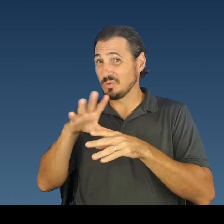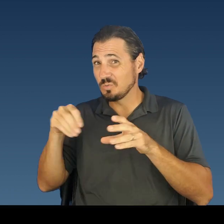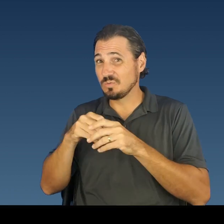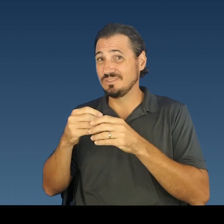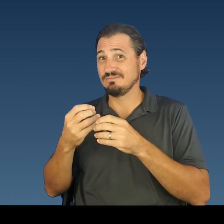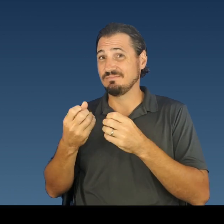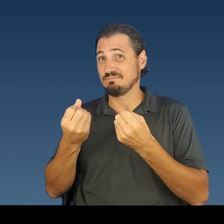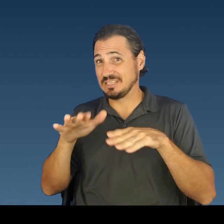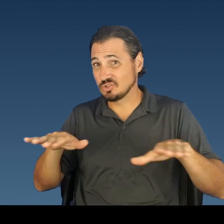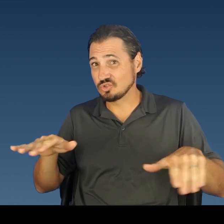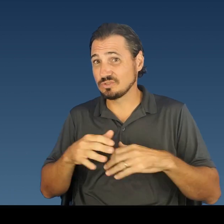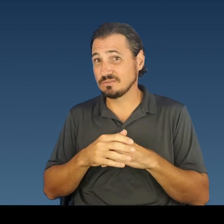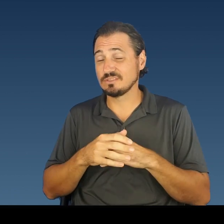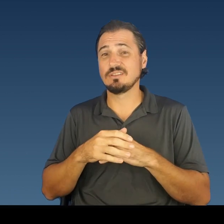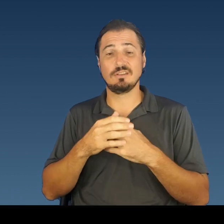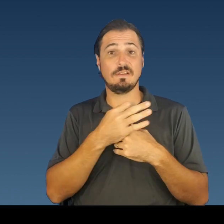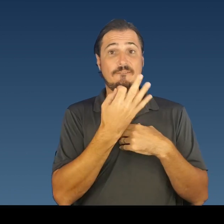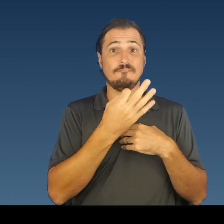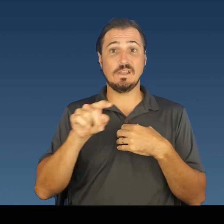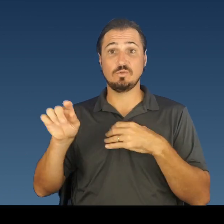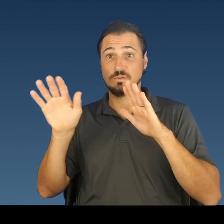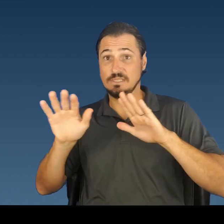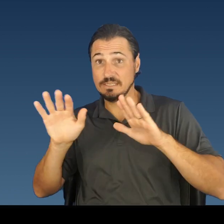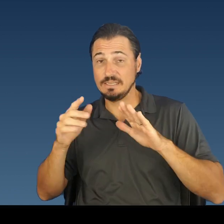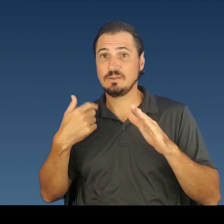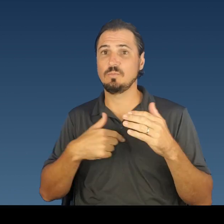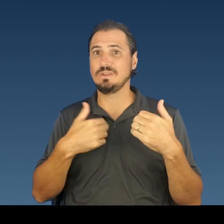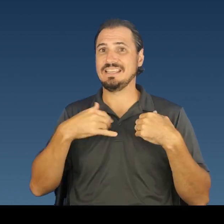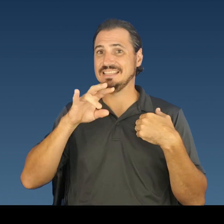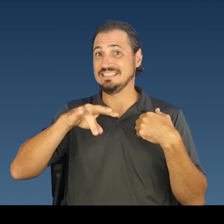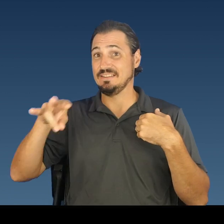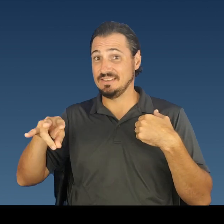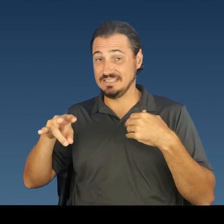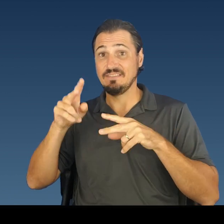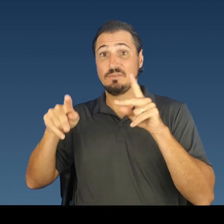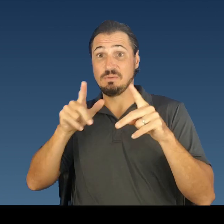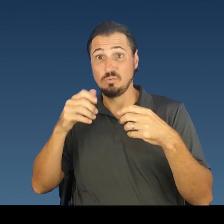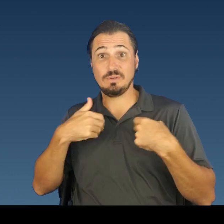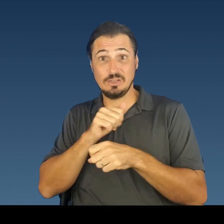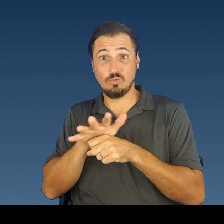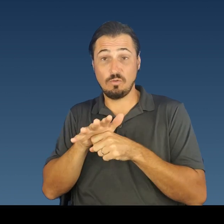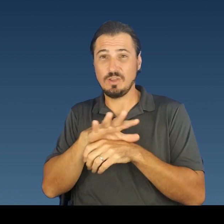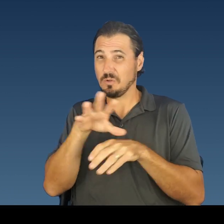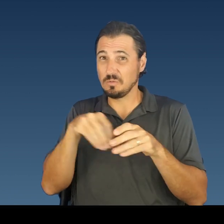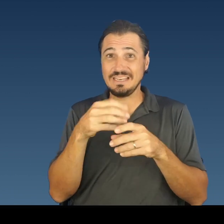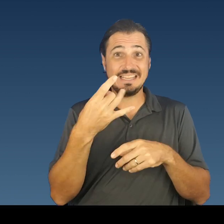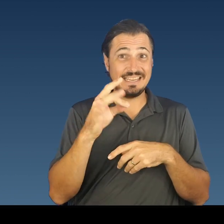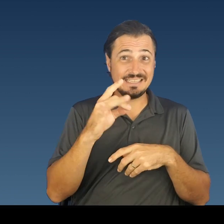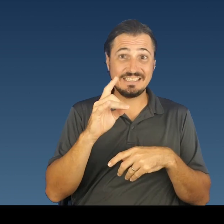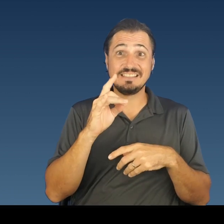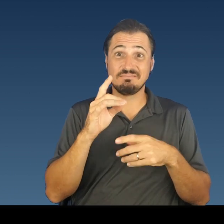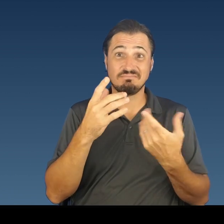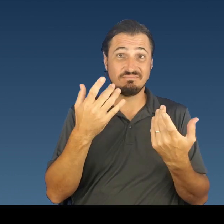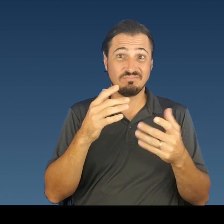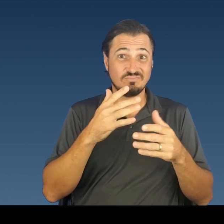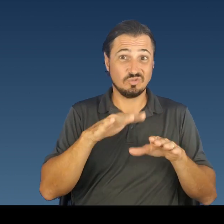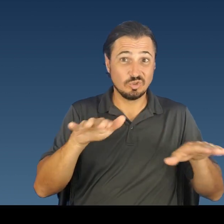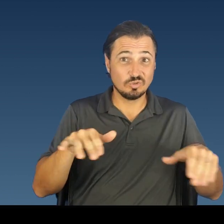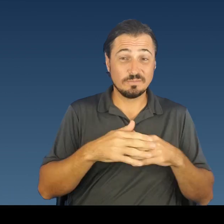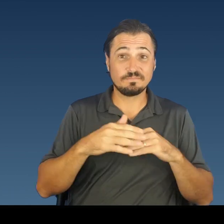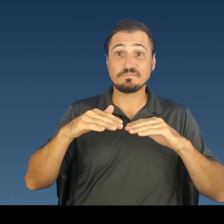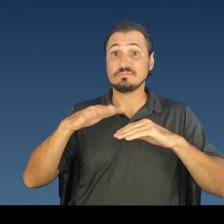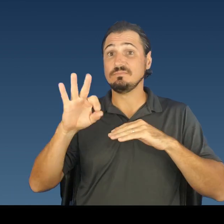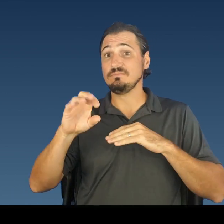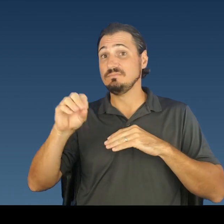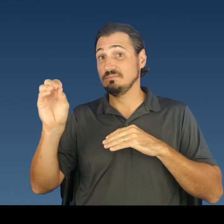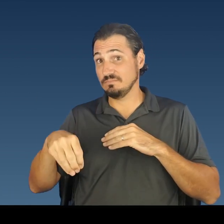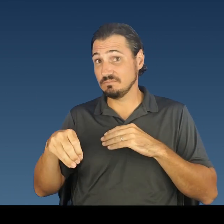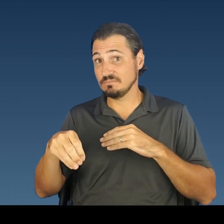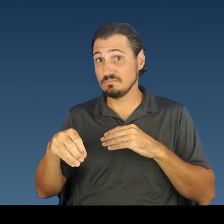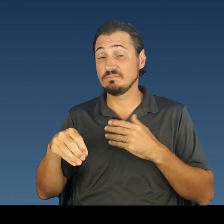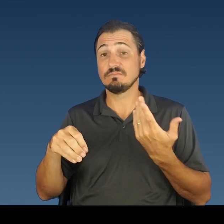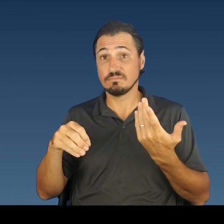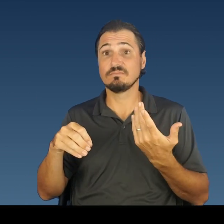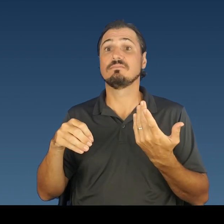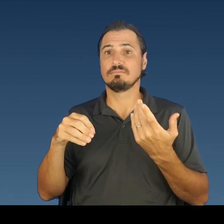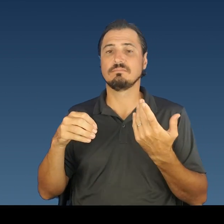From Friday through Sunday, we reported 77 cases, including 18 infections in children. More than 90 percent of the cases are in residents